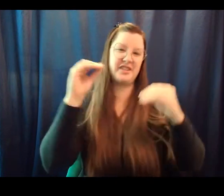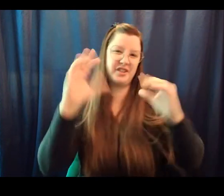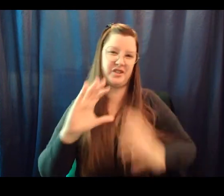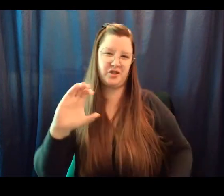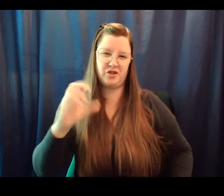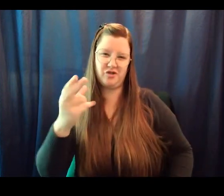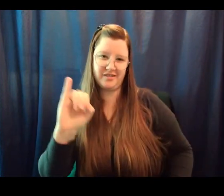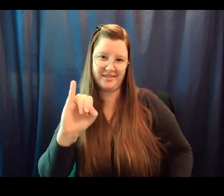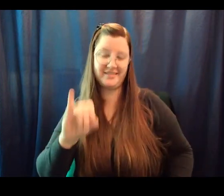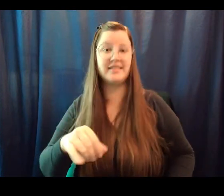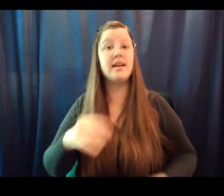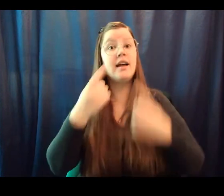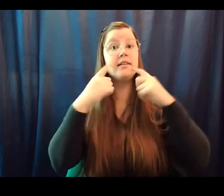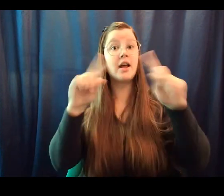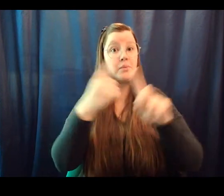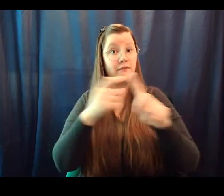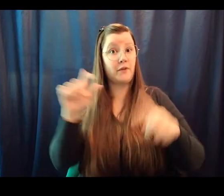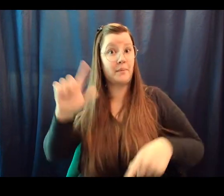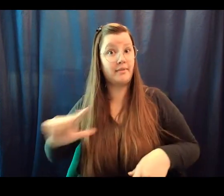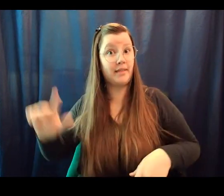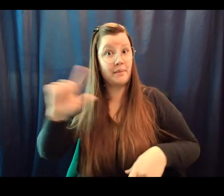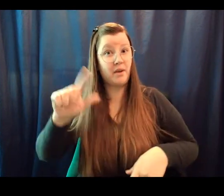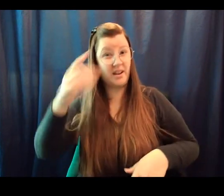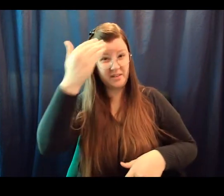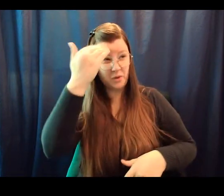Do you know what next week is? Well, it is March.